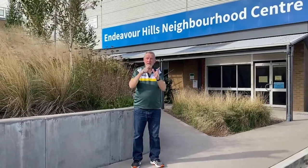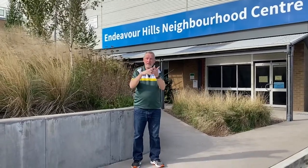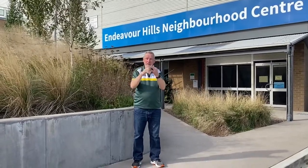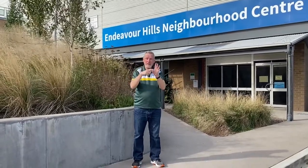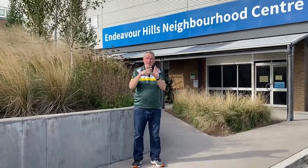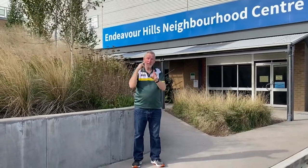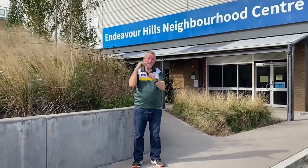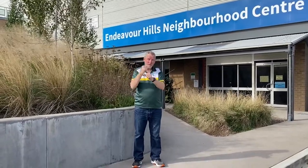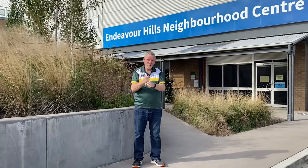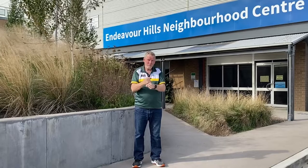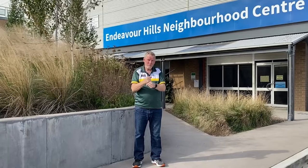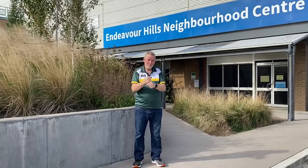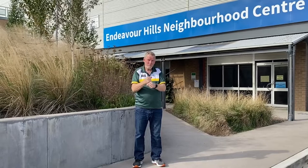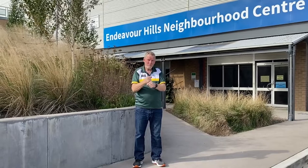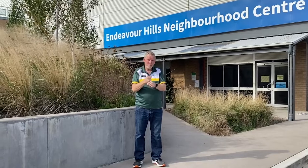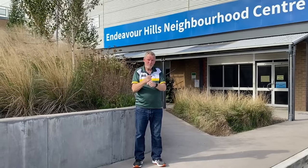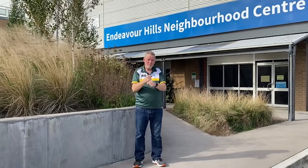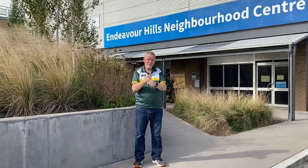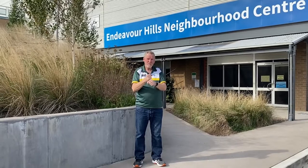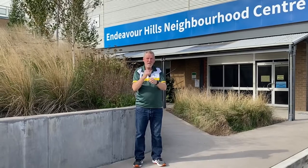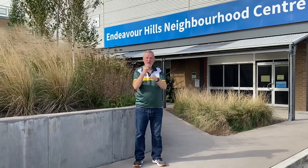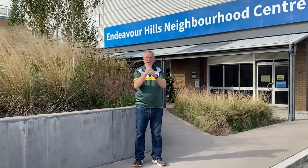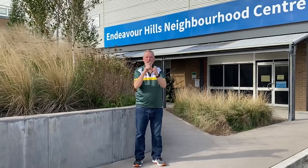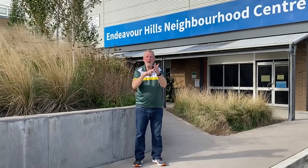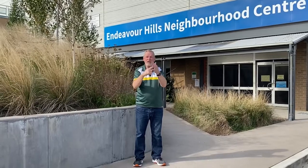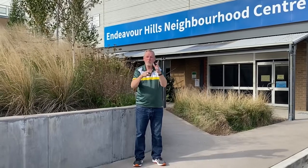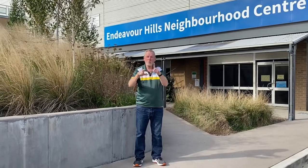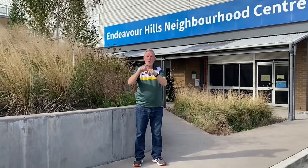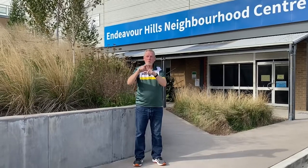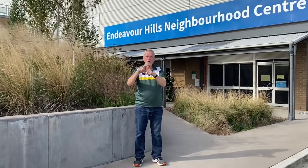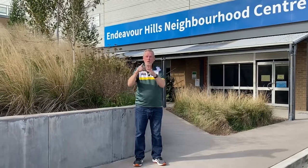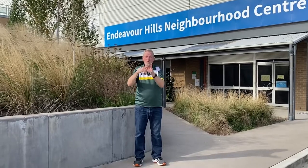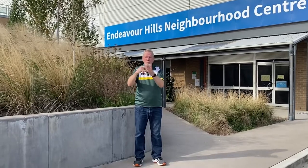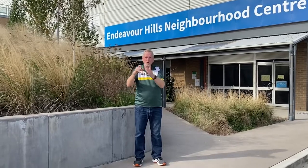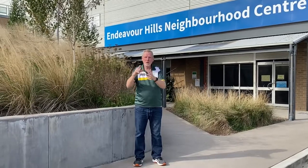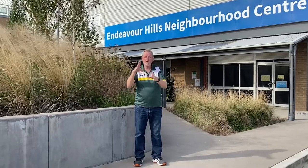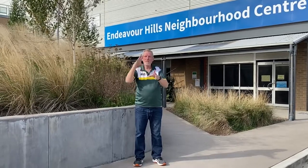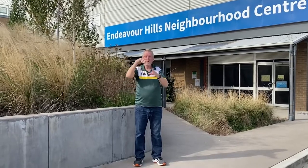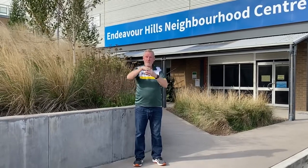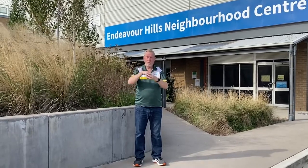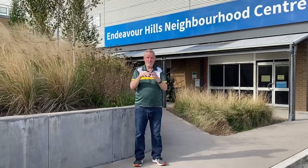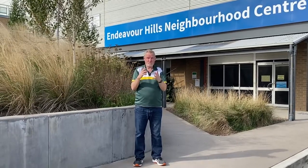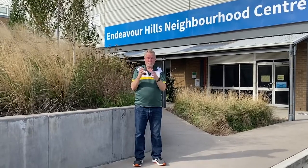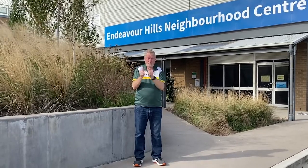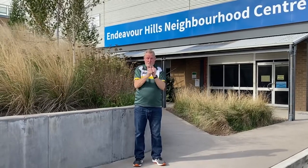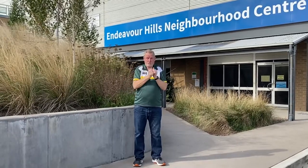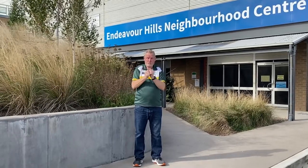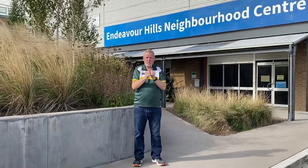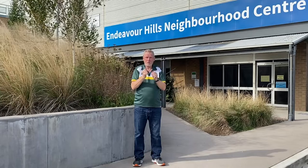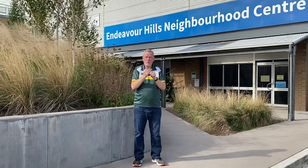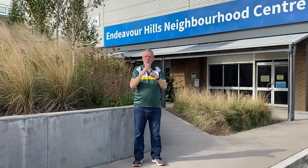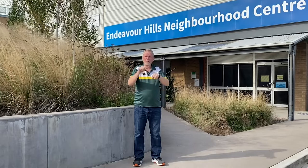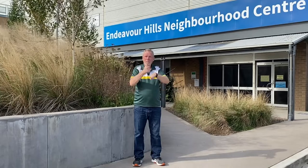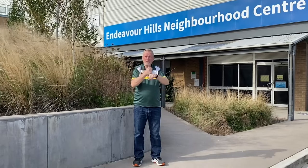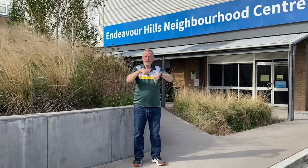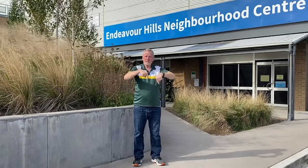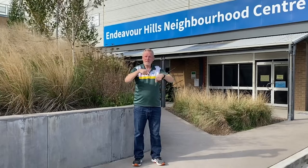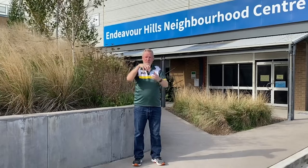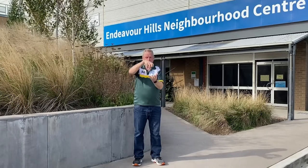Casey Club (Glendonald Association) are all in an agreement to set up